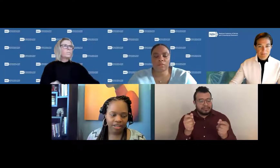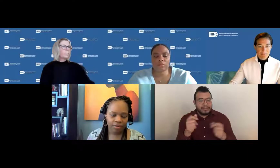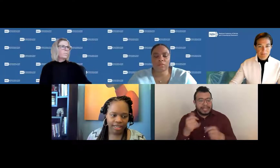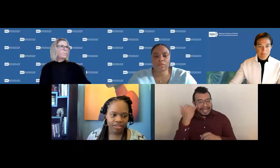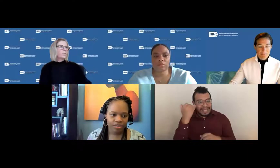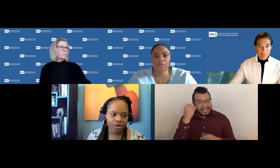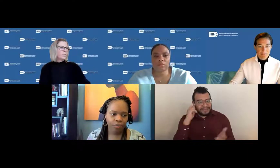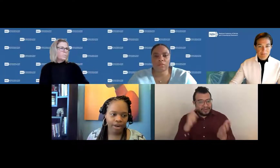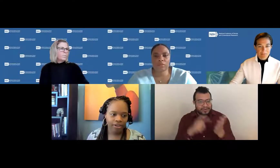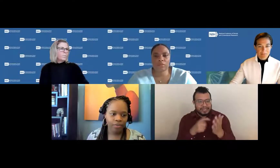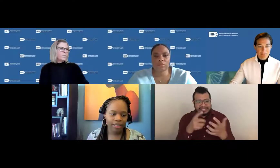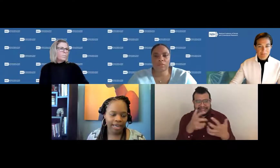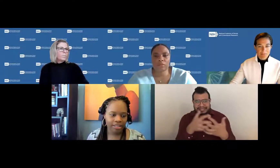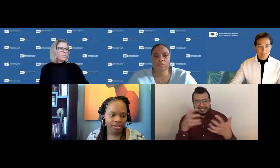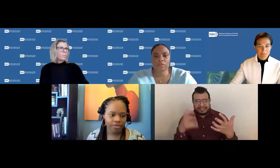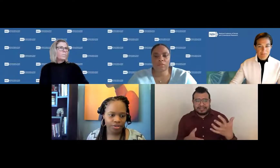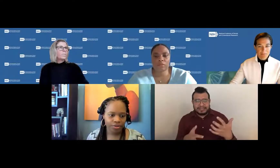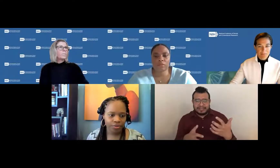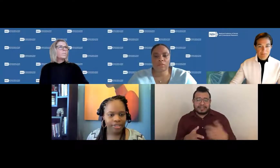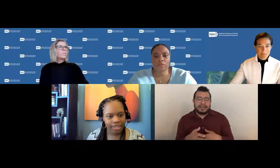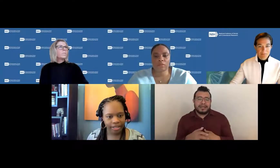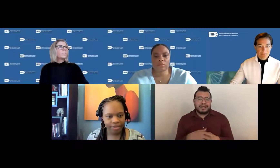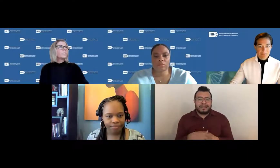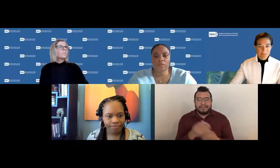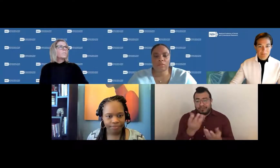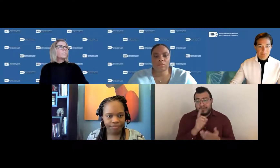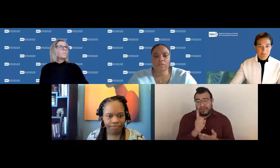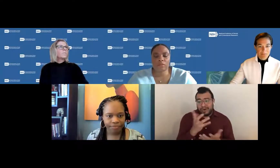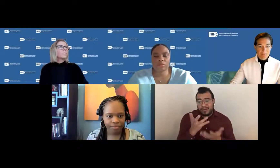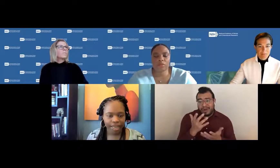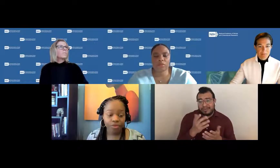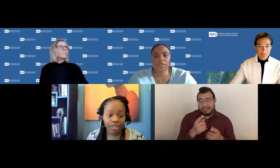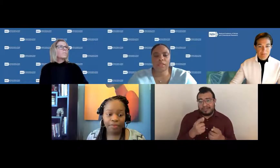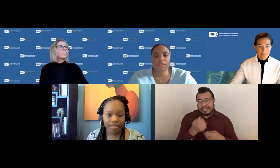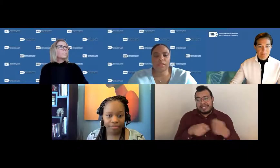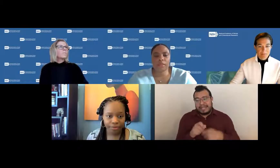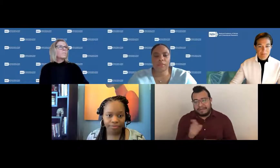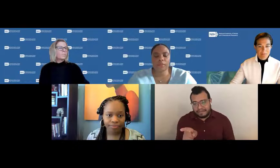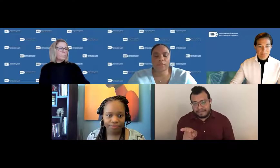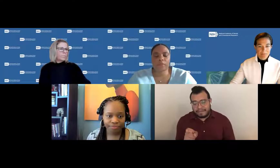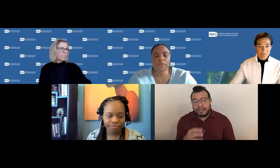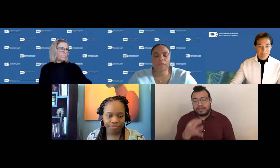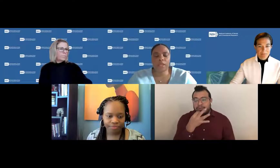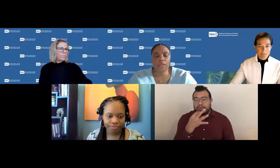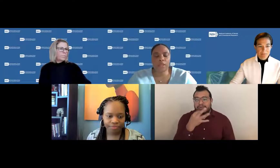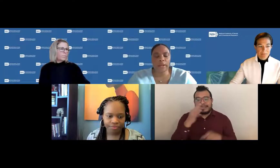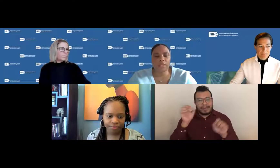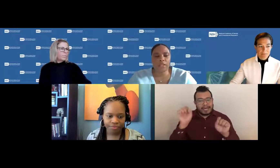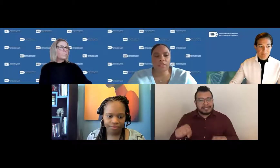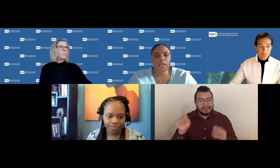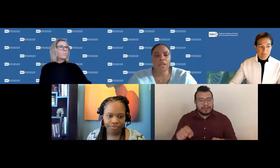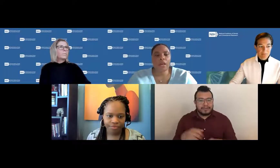and you let us know where you would like to go to instead, as soon as possible. April Harrison: Thank you, Ashlee.